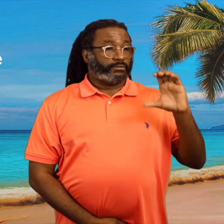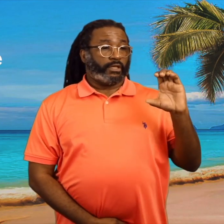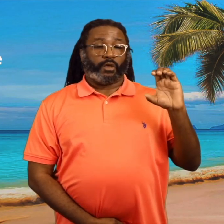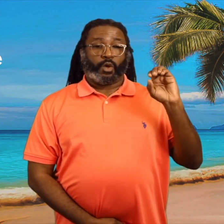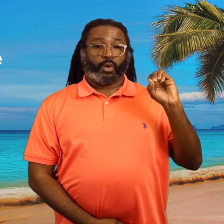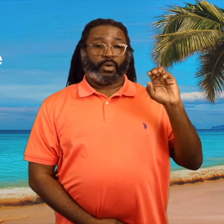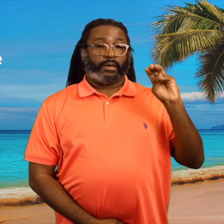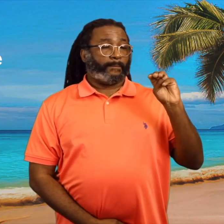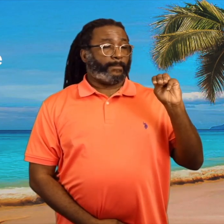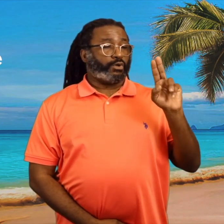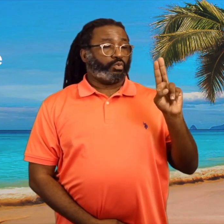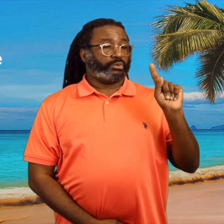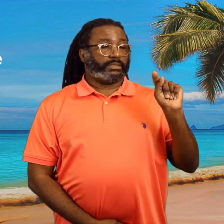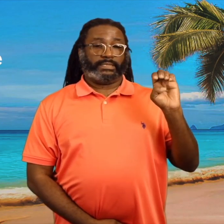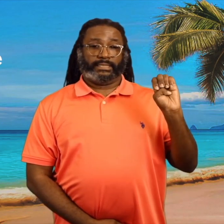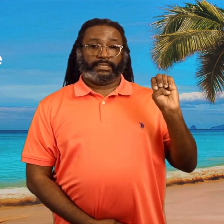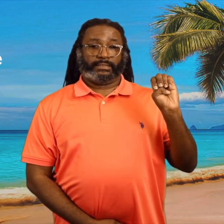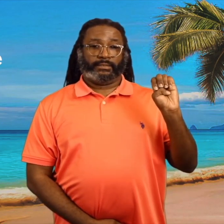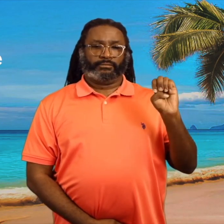Commute